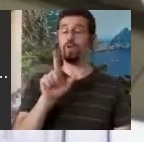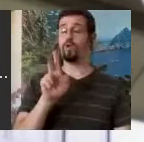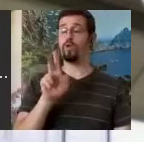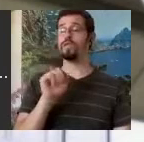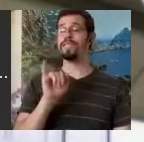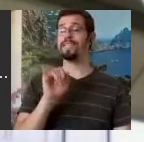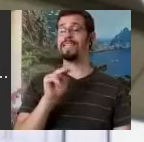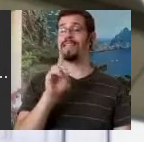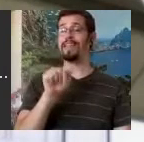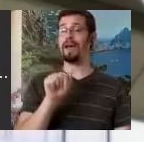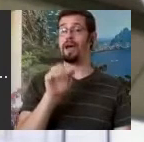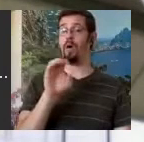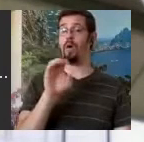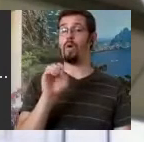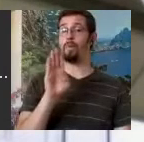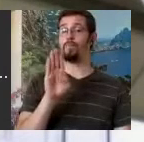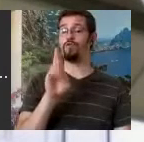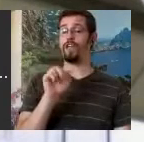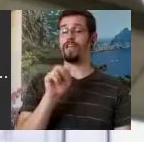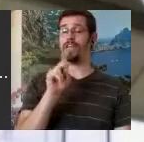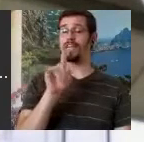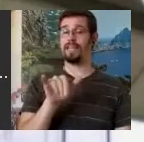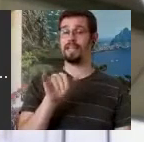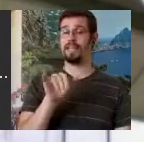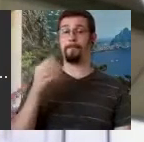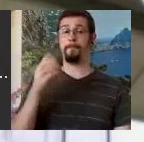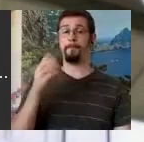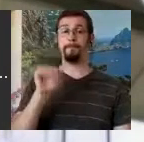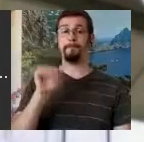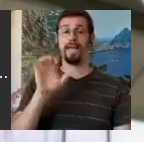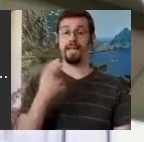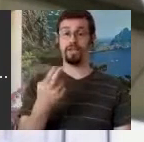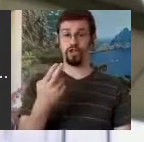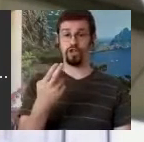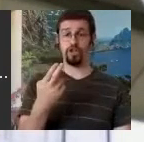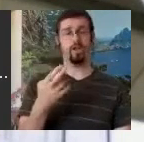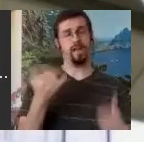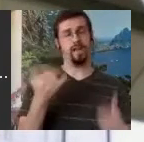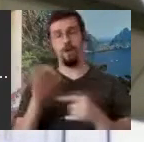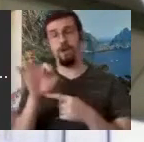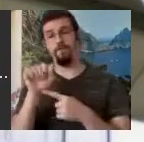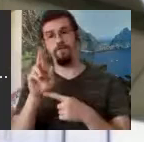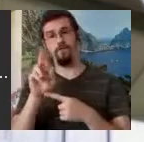Farnady and Lucinda and another Deaf staff member, Meriam Ina Schroeder, both